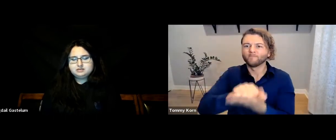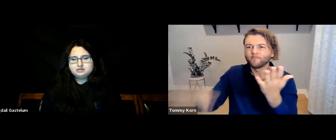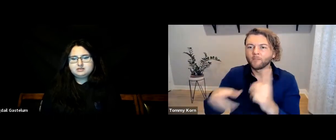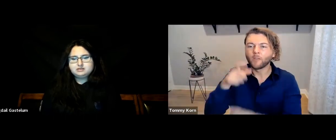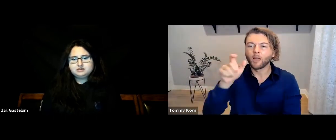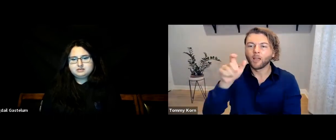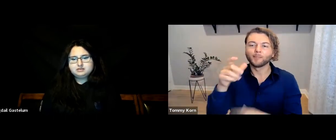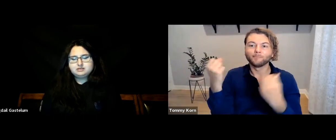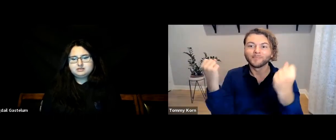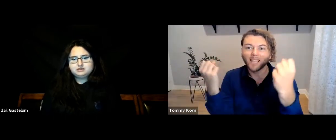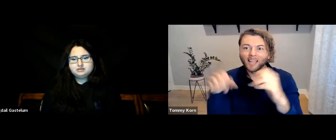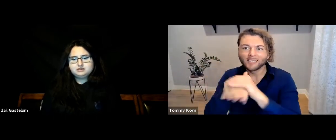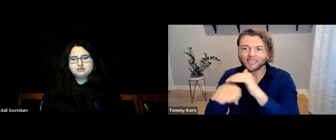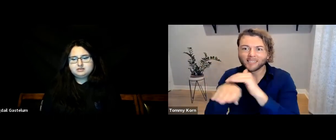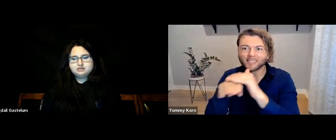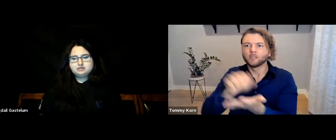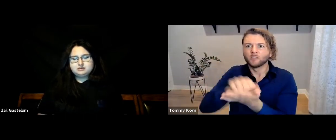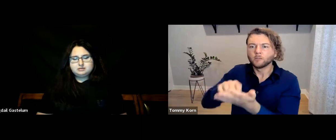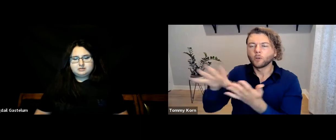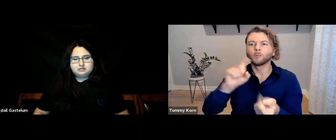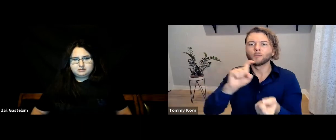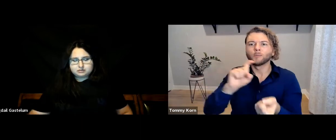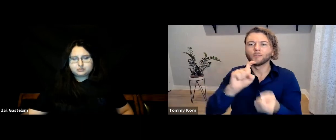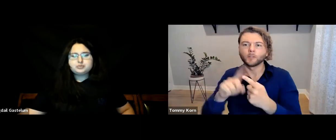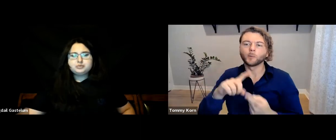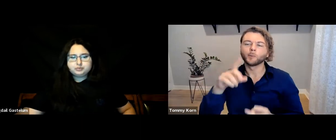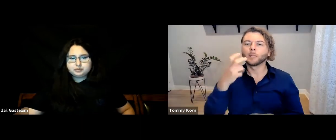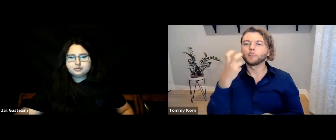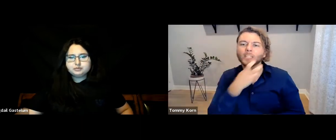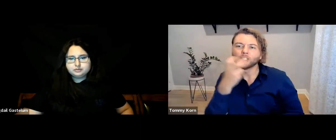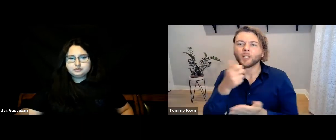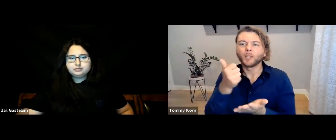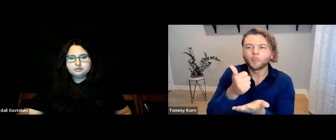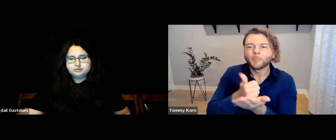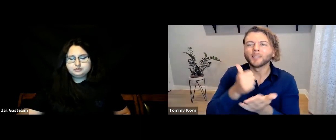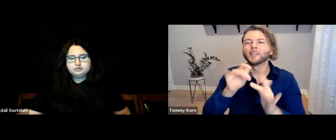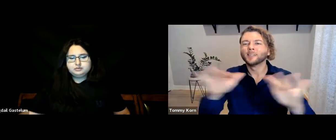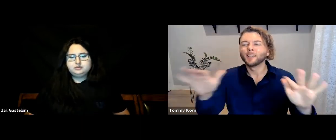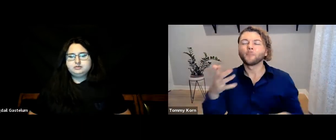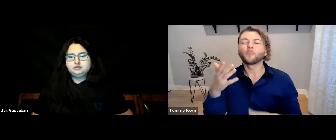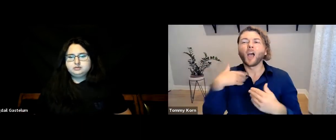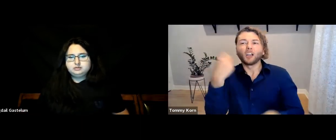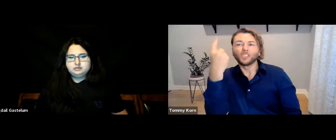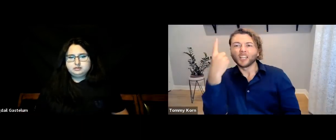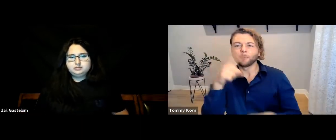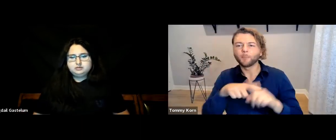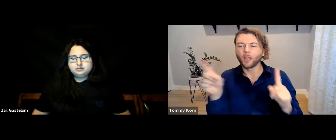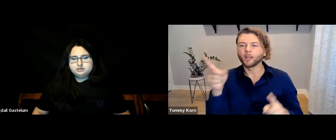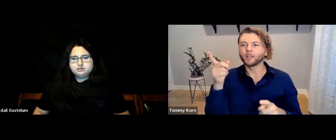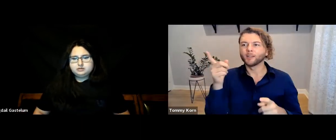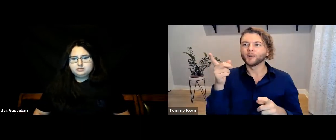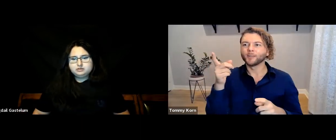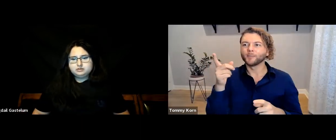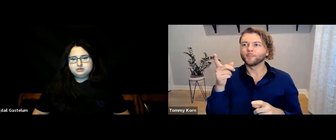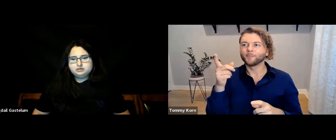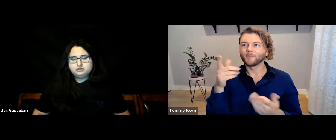about promoting sign language access, about not replacing sign with speech therapy. I understand, but…